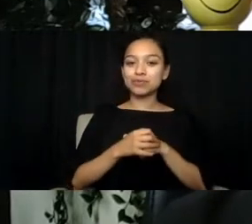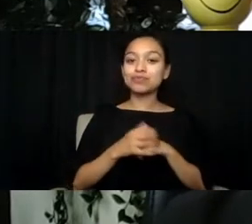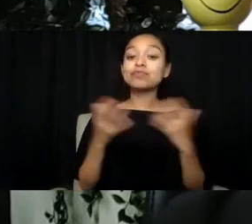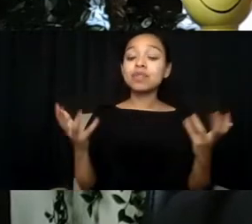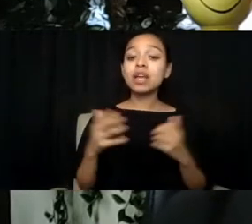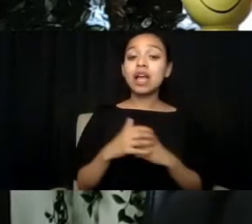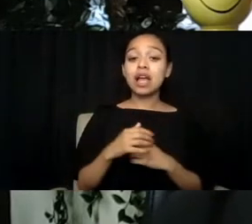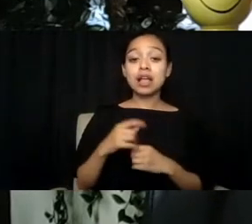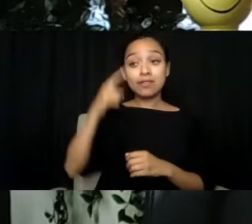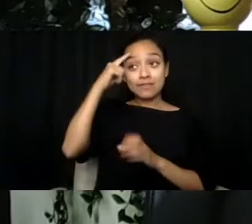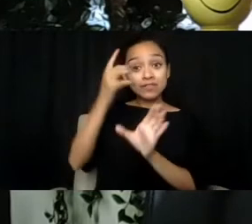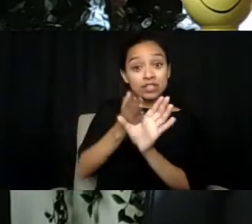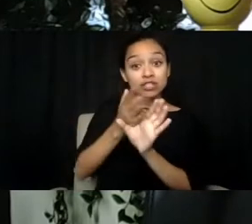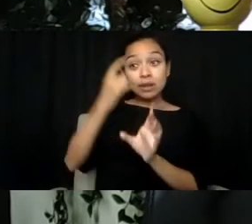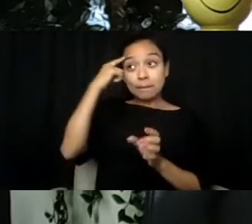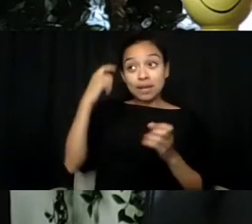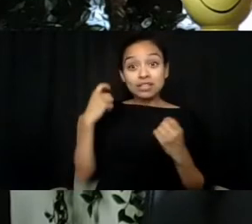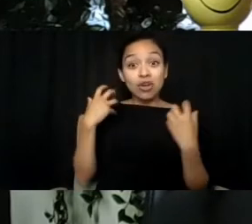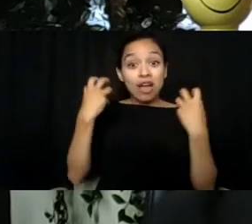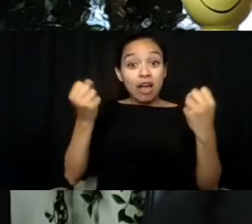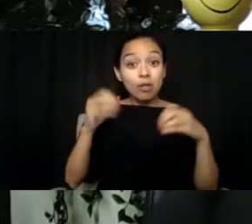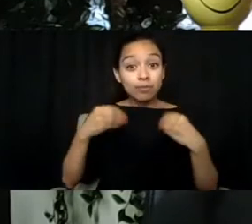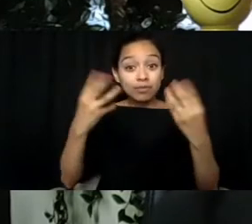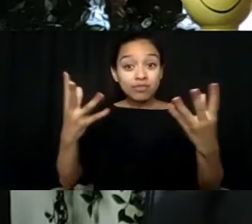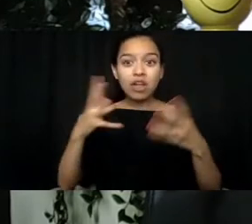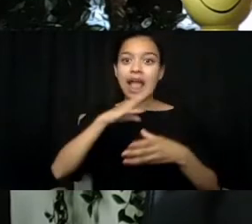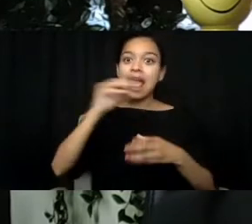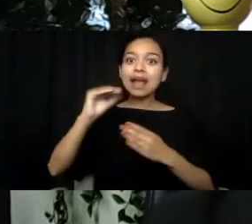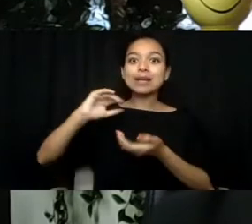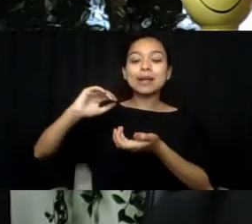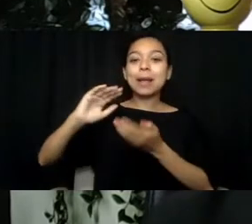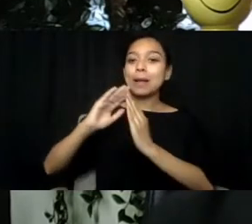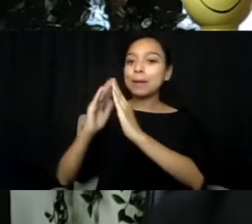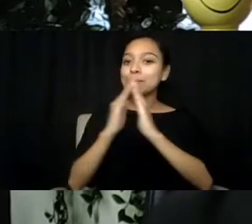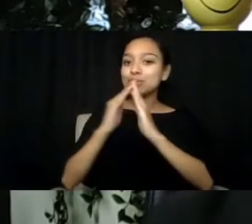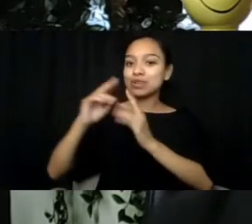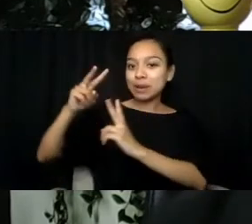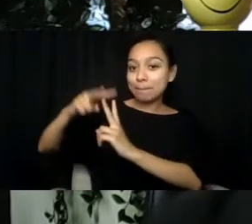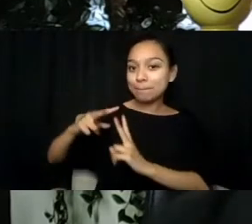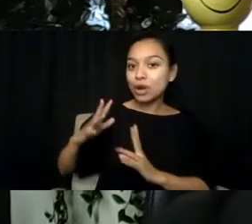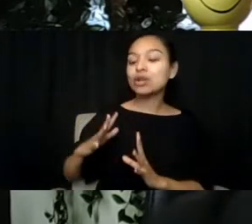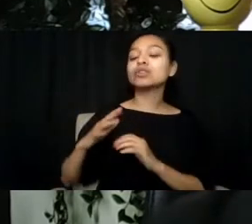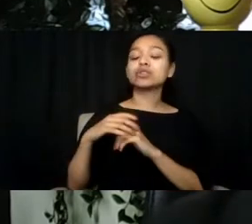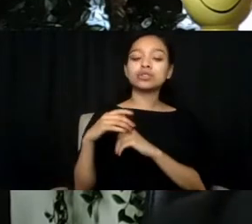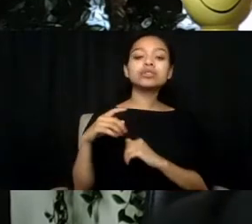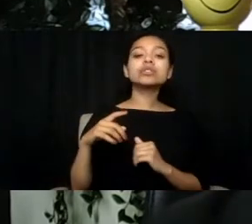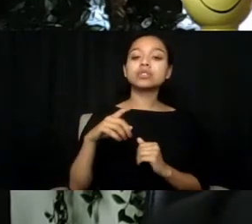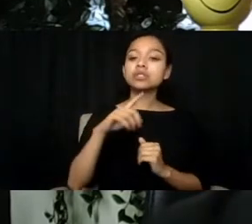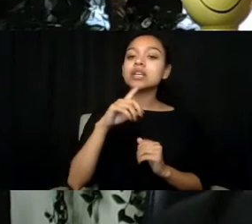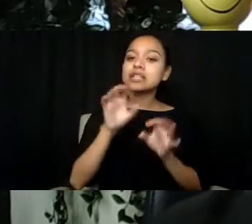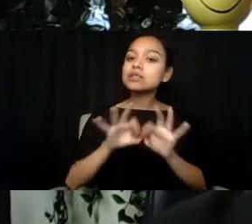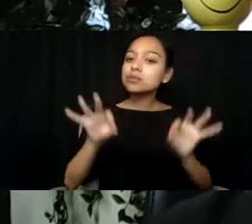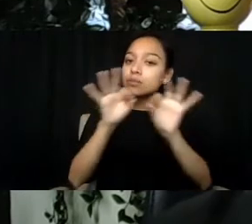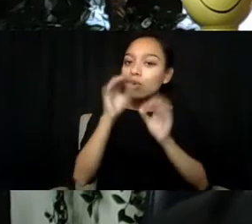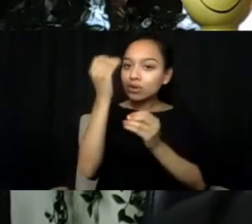as well as our community partners, I think it's really important to know that there are effective evidence-based treatments that are available.